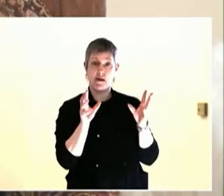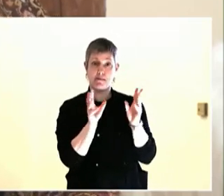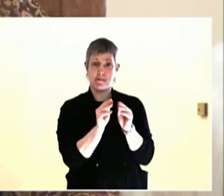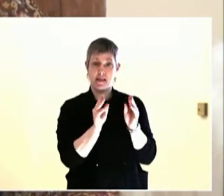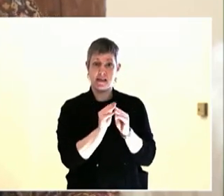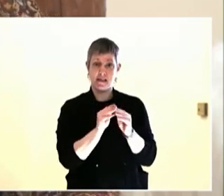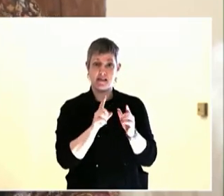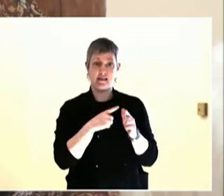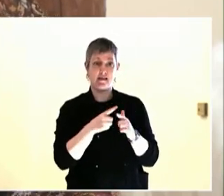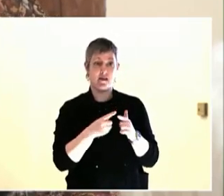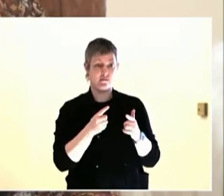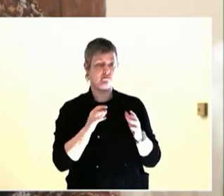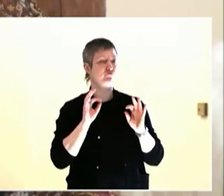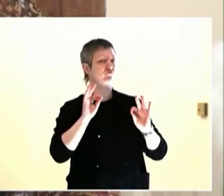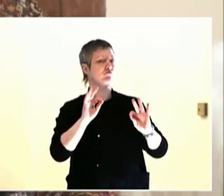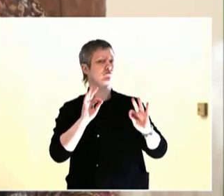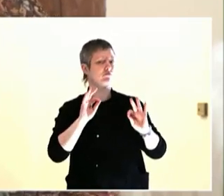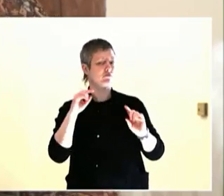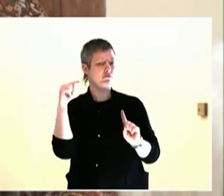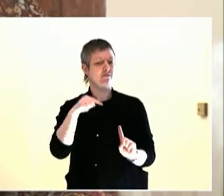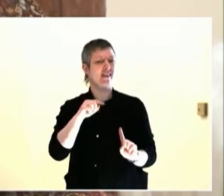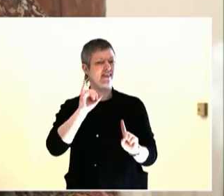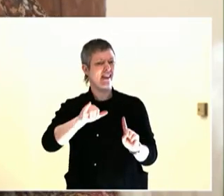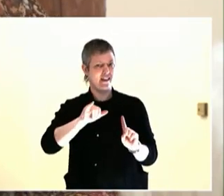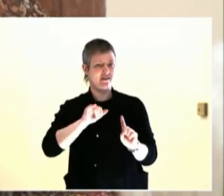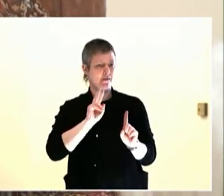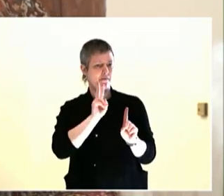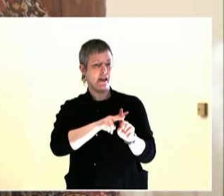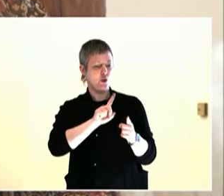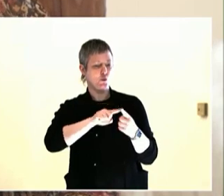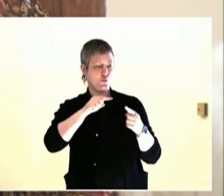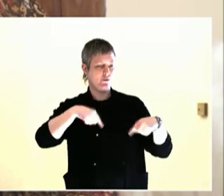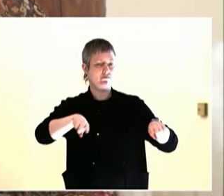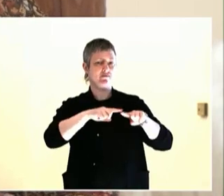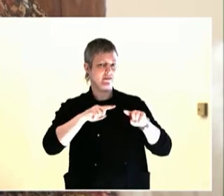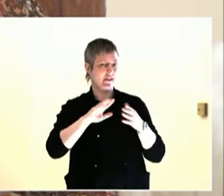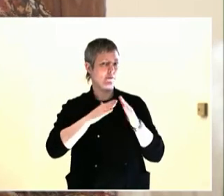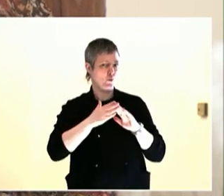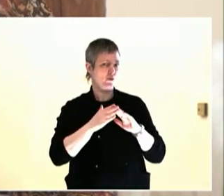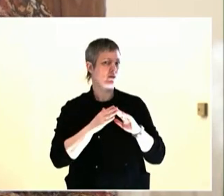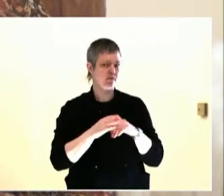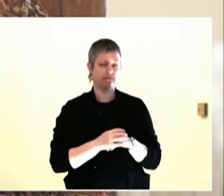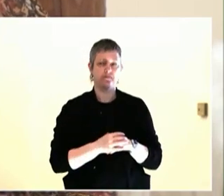Arkansas, and Ukraine. She worked with Indigenous people in California, and in